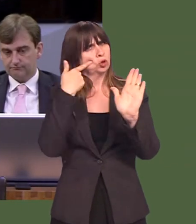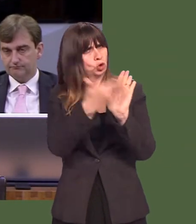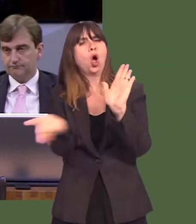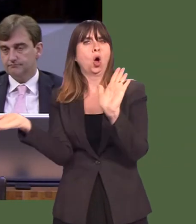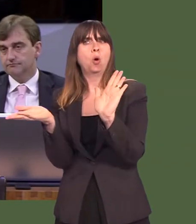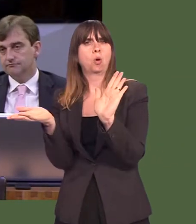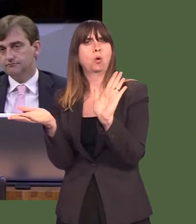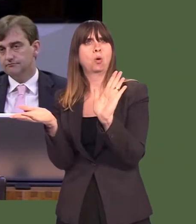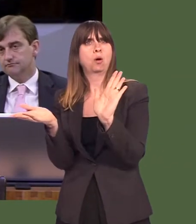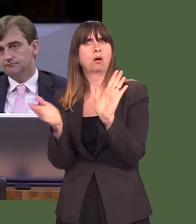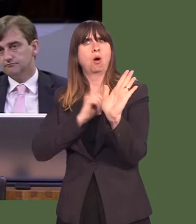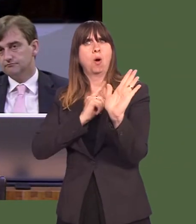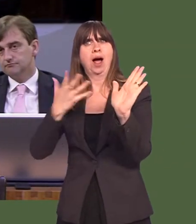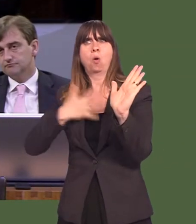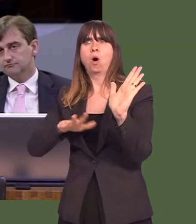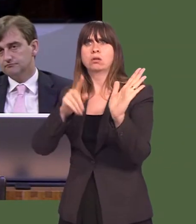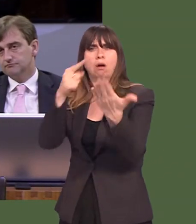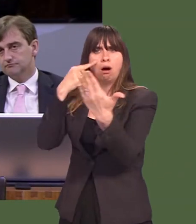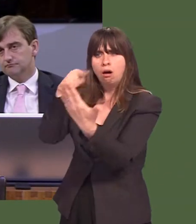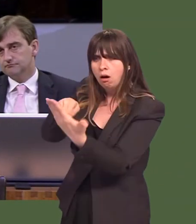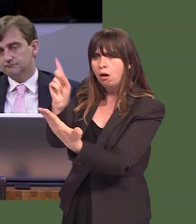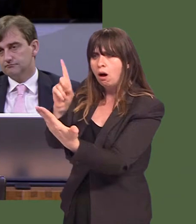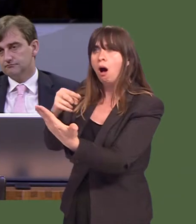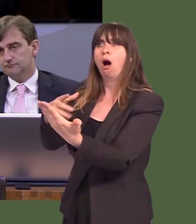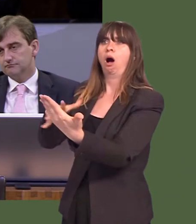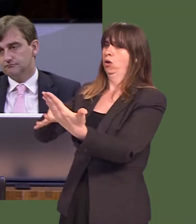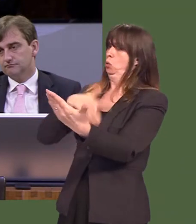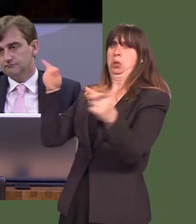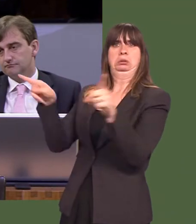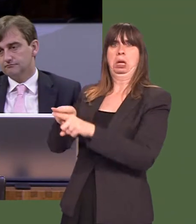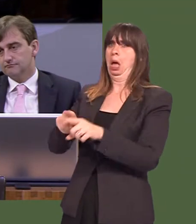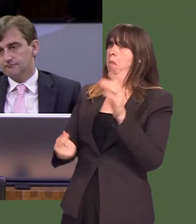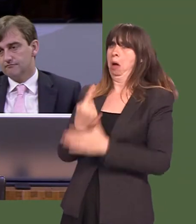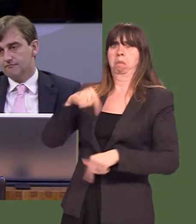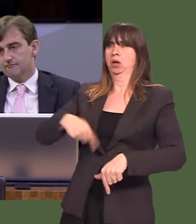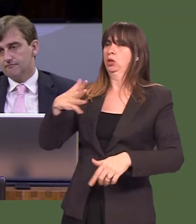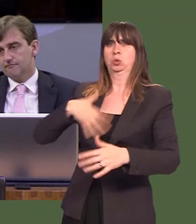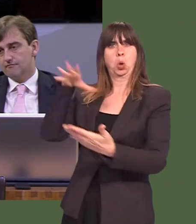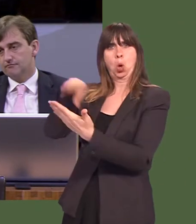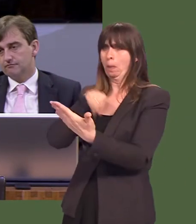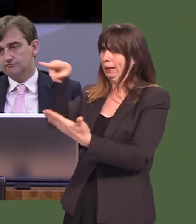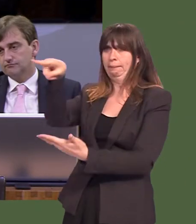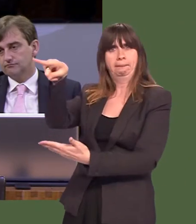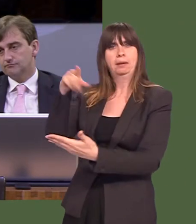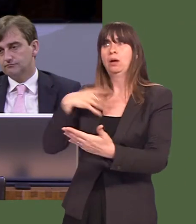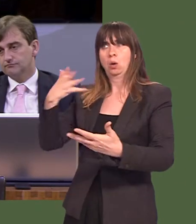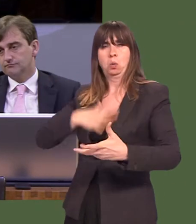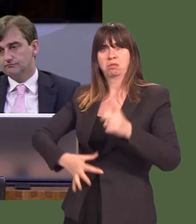Davies: ëIt may stop this practice elsewhereí. Andrew R.T. Davies: We know that report is available; it has been concluded.